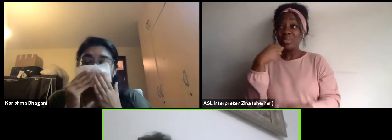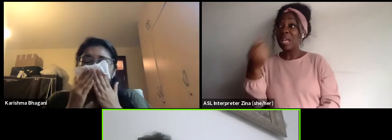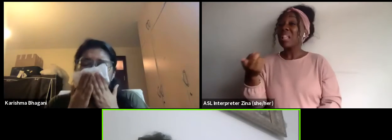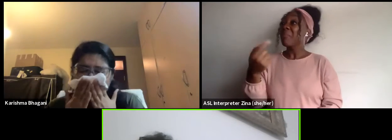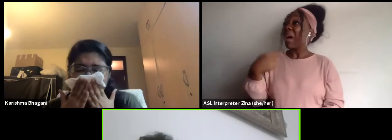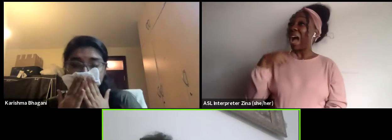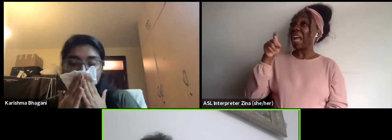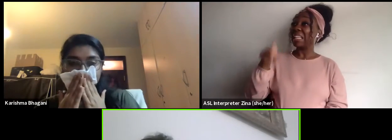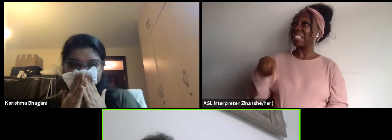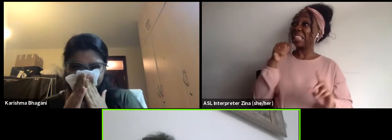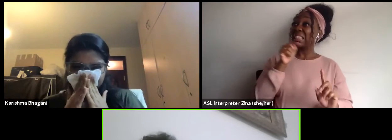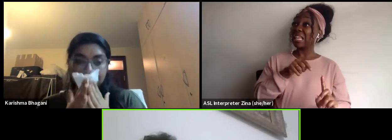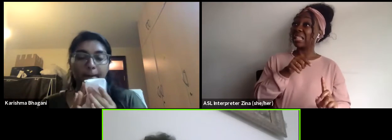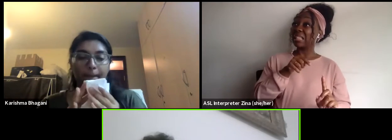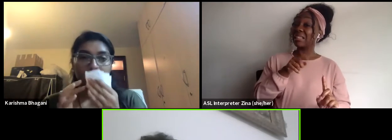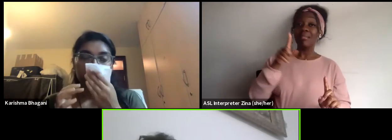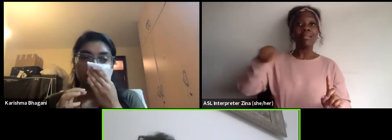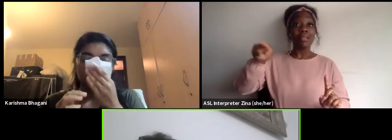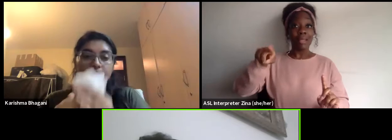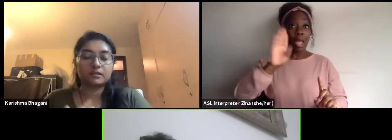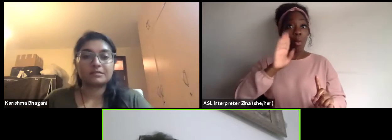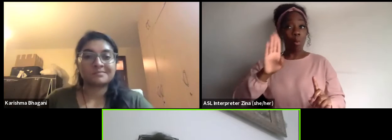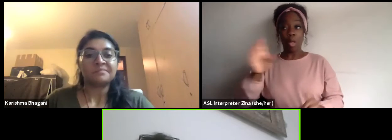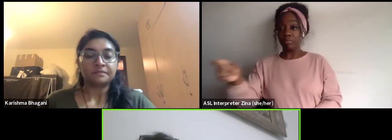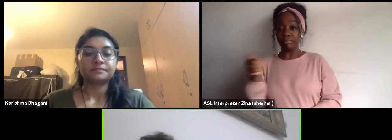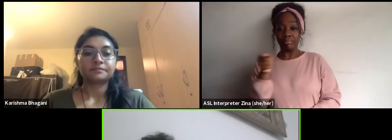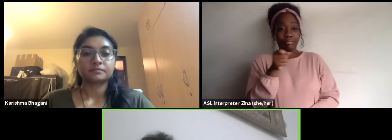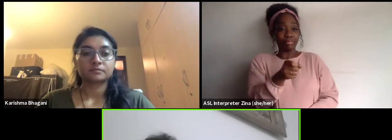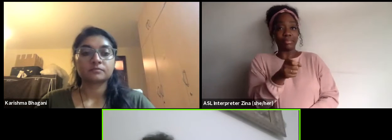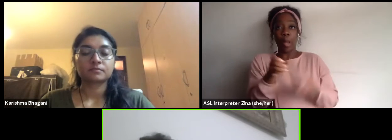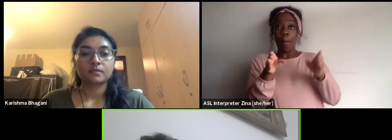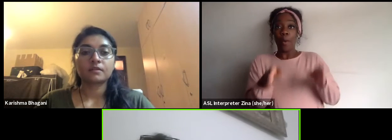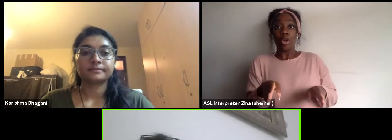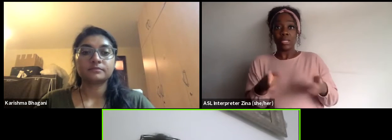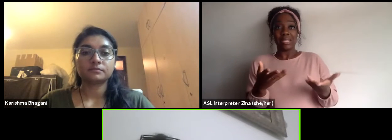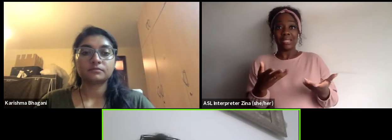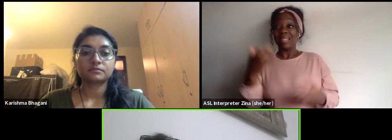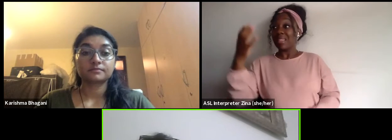and then they will get the expert or the company and they pay it.